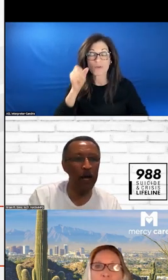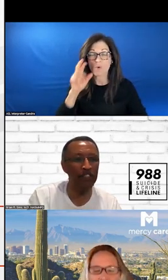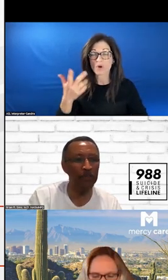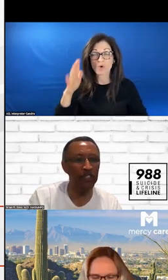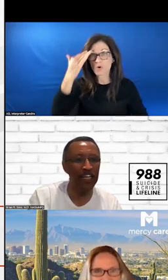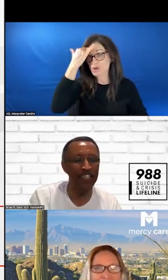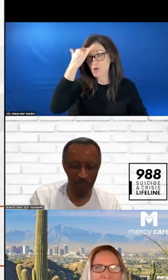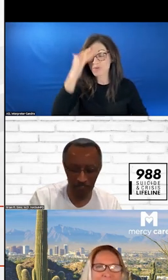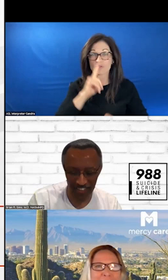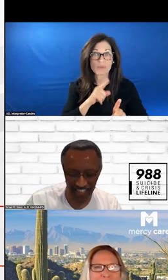THE POLL. >>: